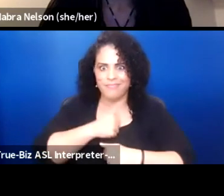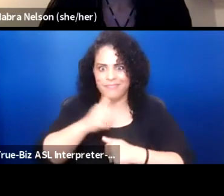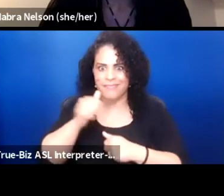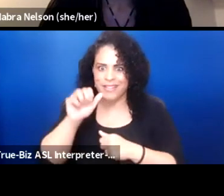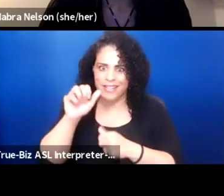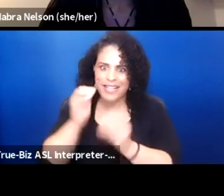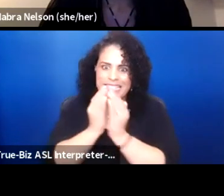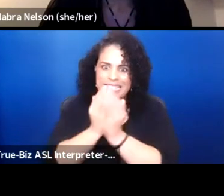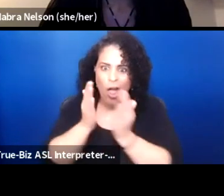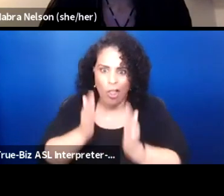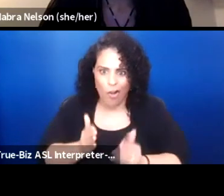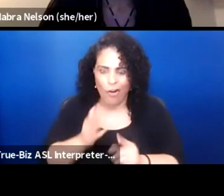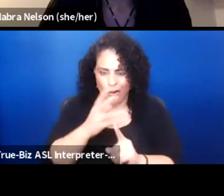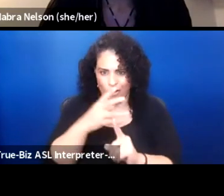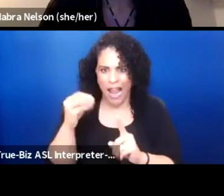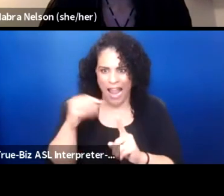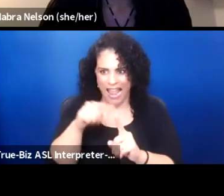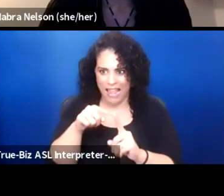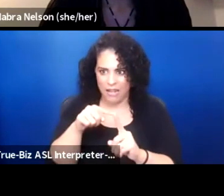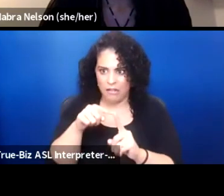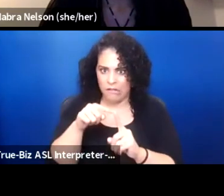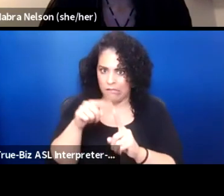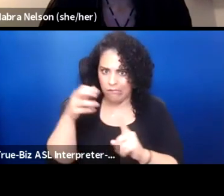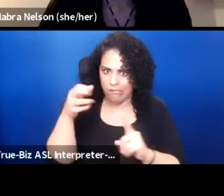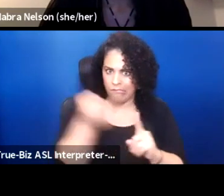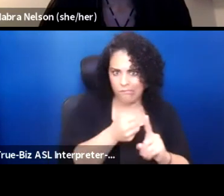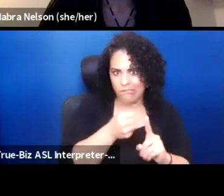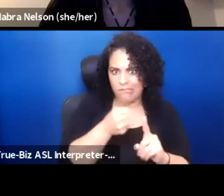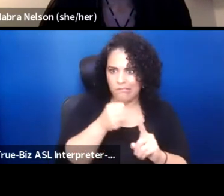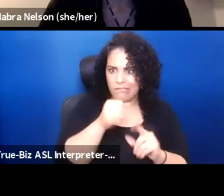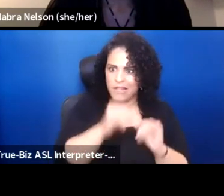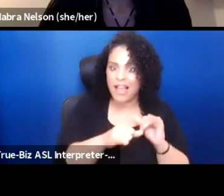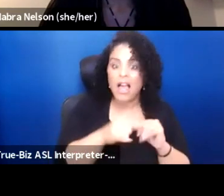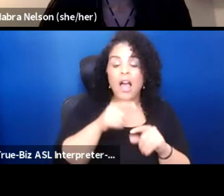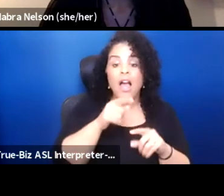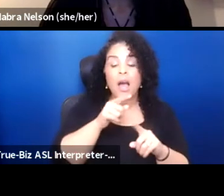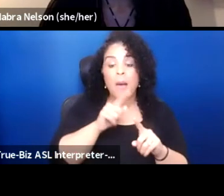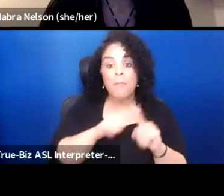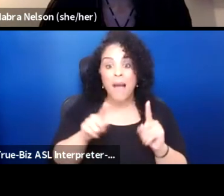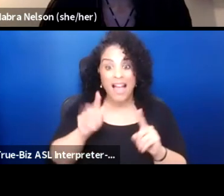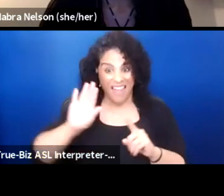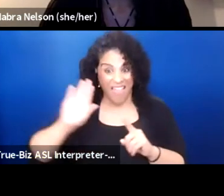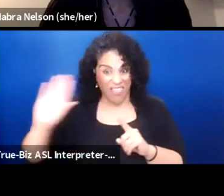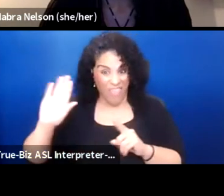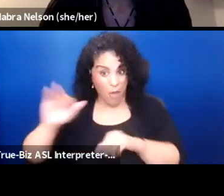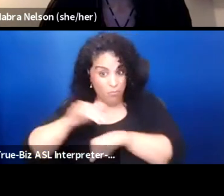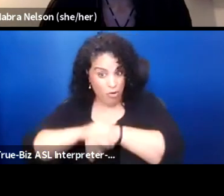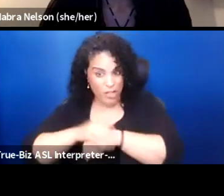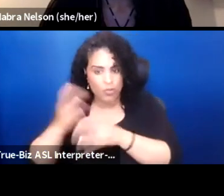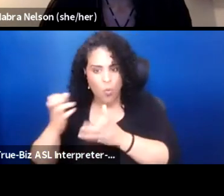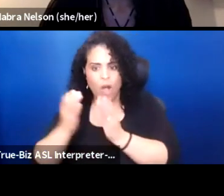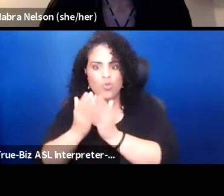And so the British response was to fire their cannons on the native village and destroy it, one of our cloud villages.